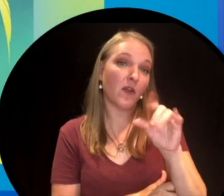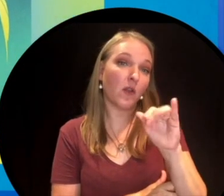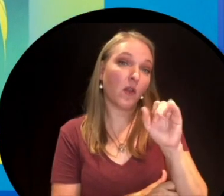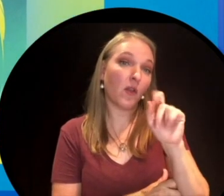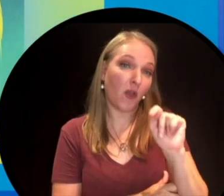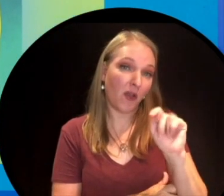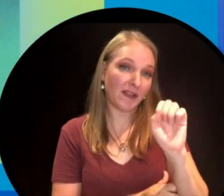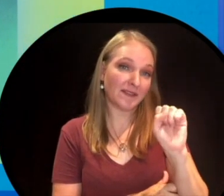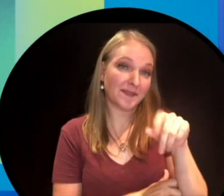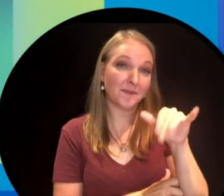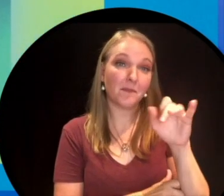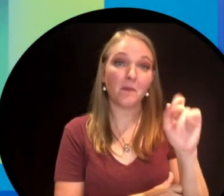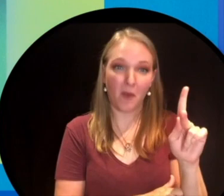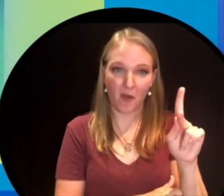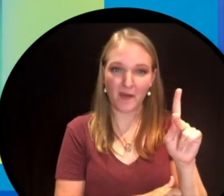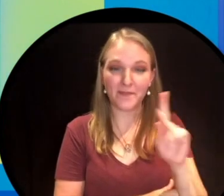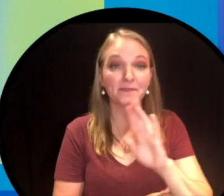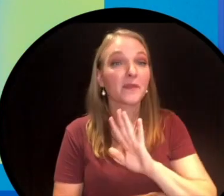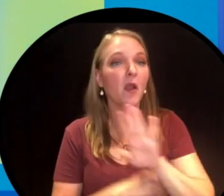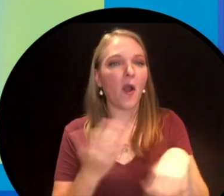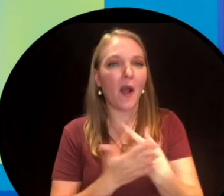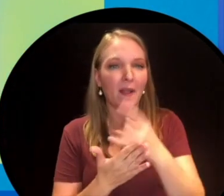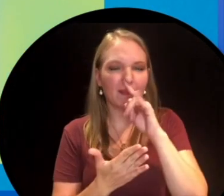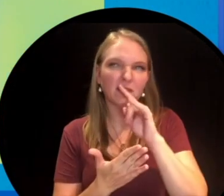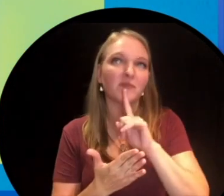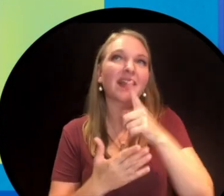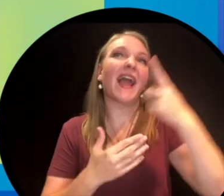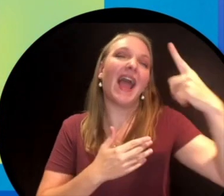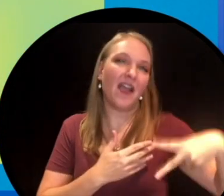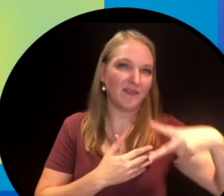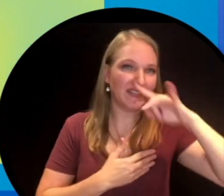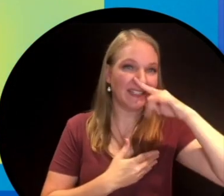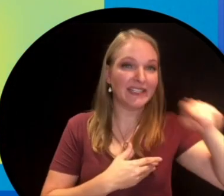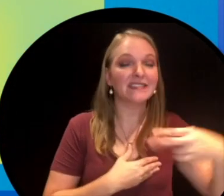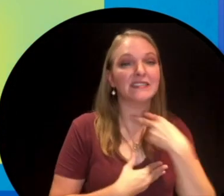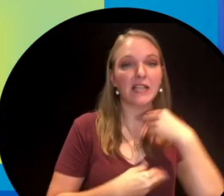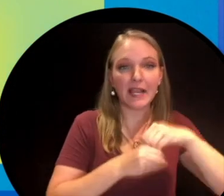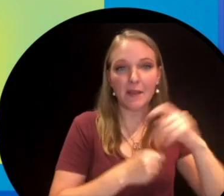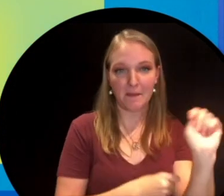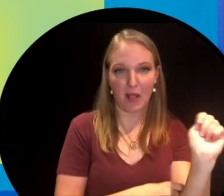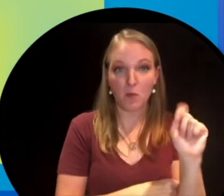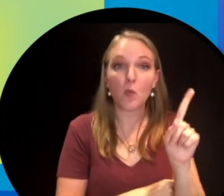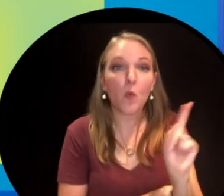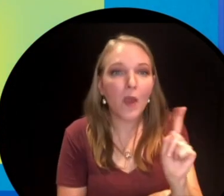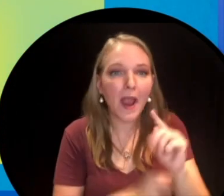lost spark, there is a scene where all of the kids or half the kids are stuck in a bathroom in the